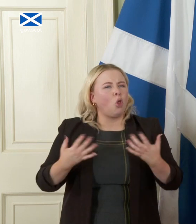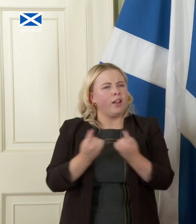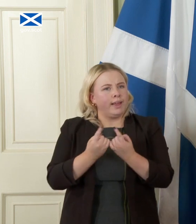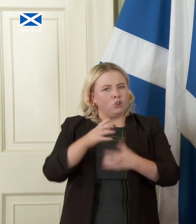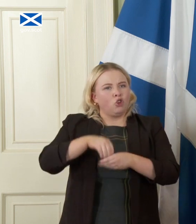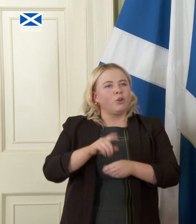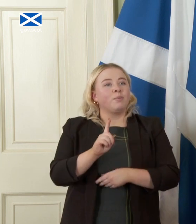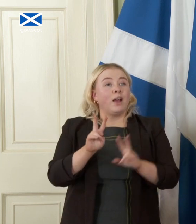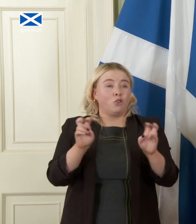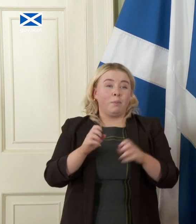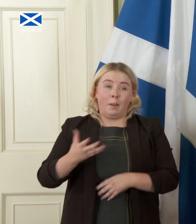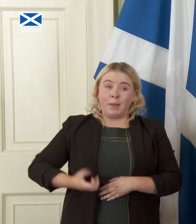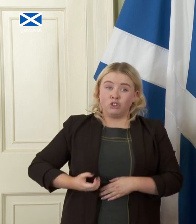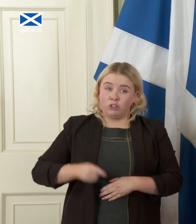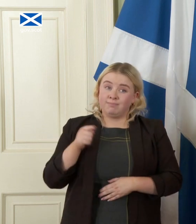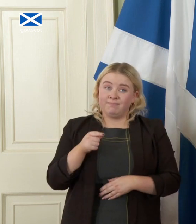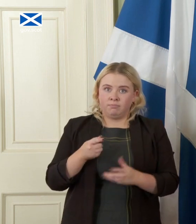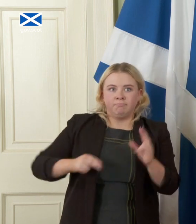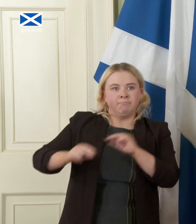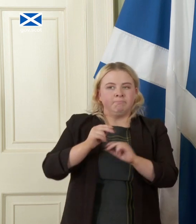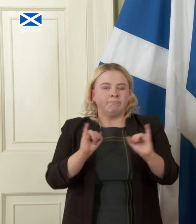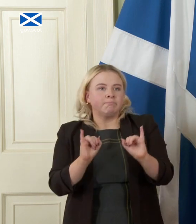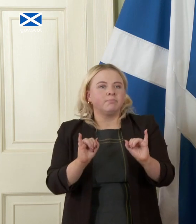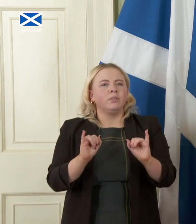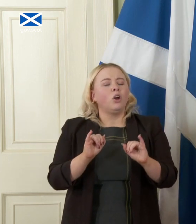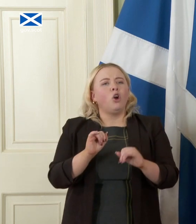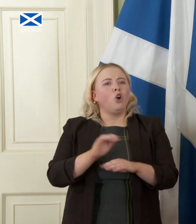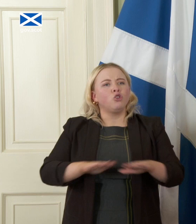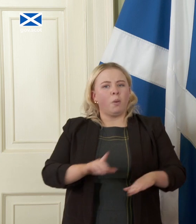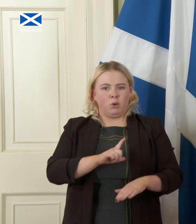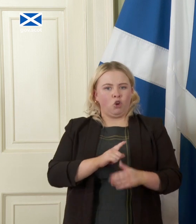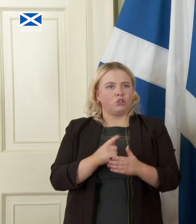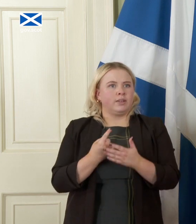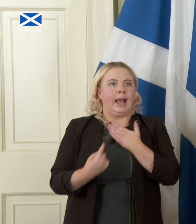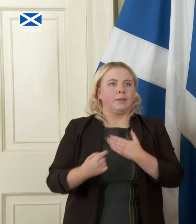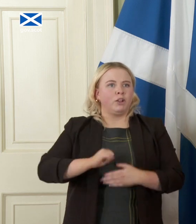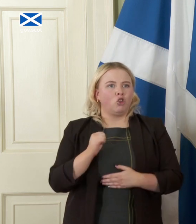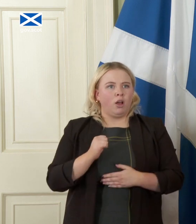it is not because Scotland has been independent that pension funds in the last two weeks have